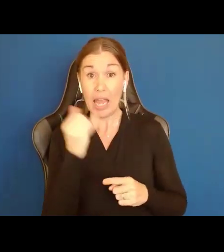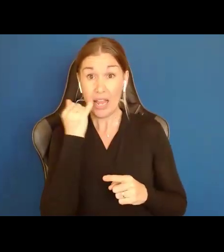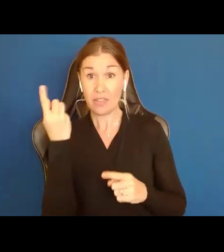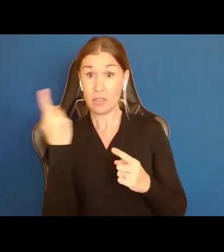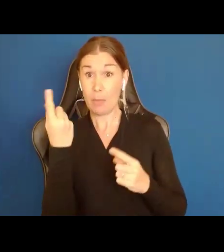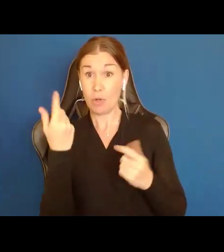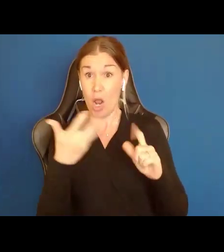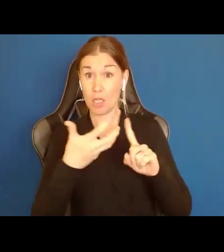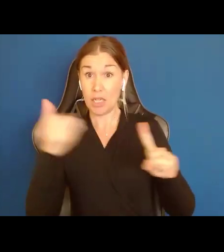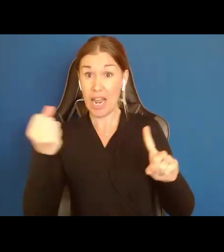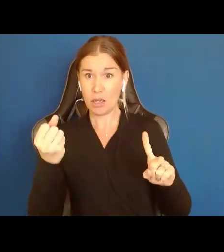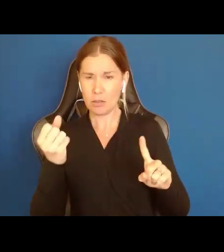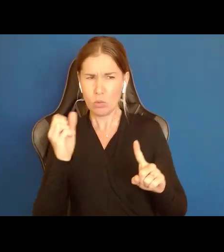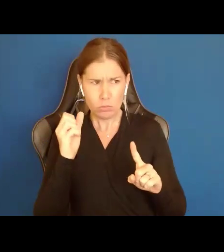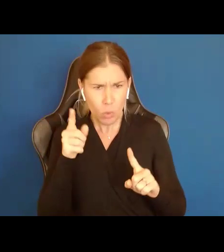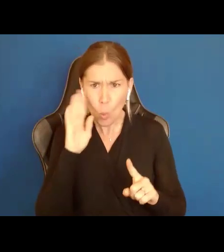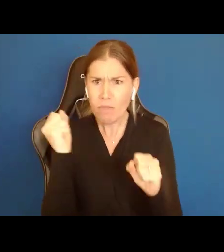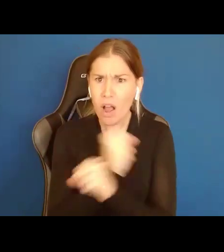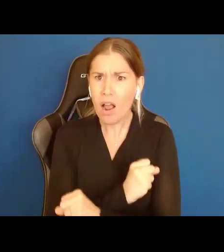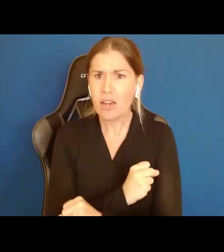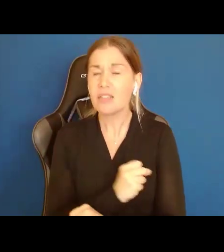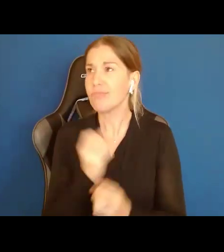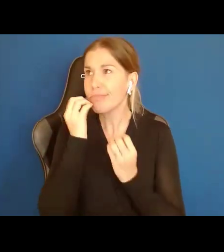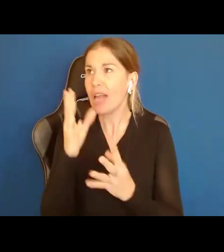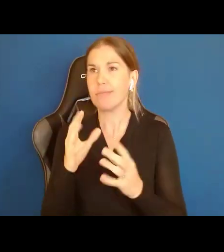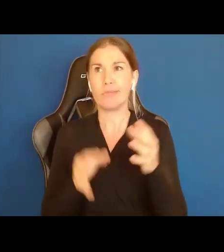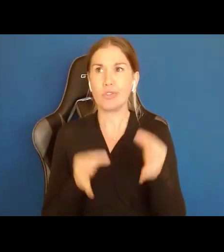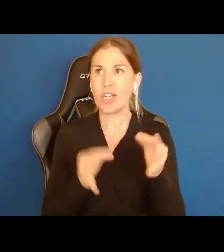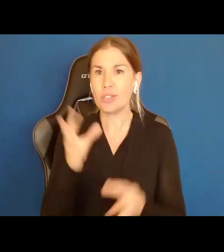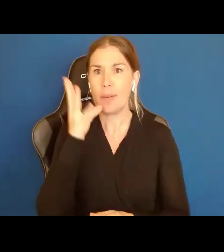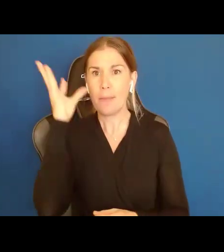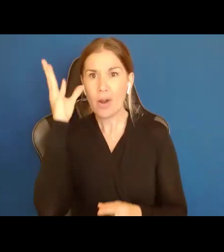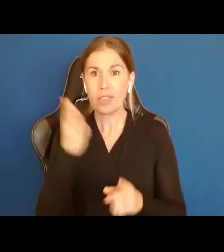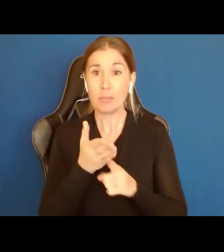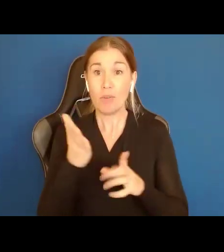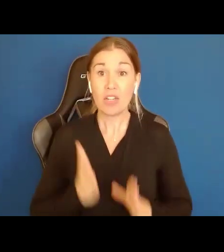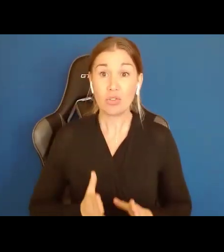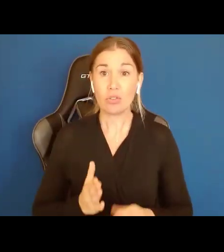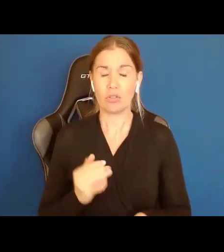I have told judges, parents and professionals this across the country. If you want to keep people